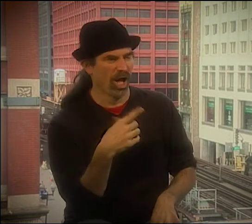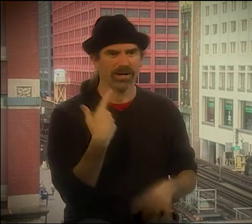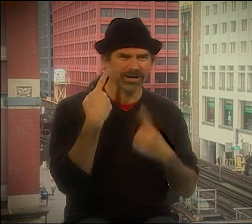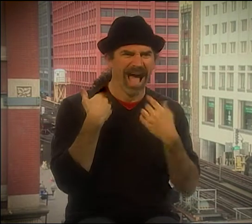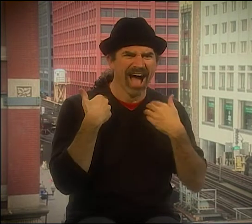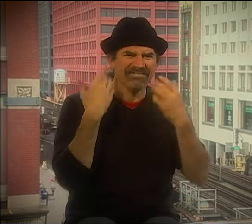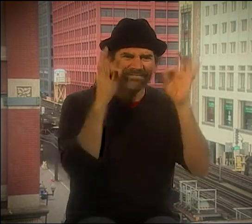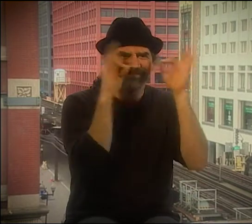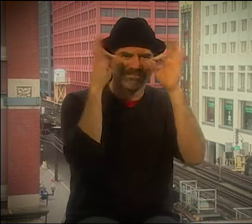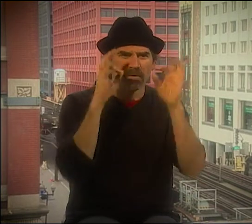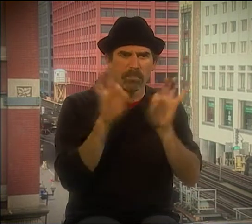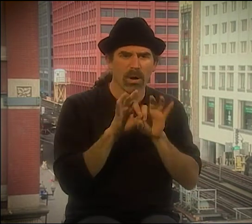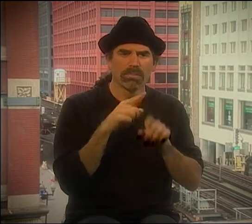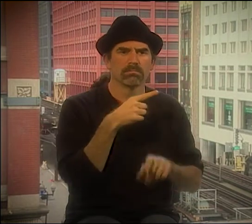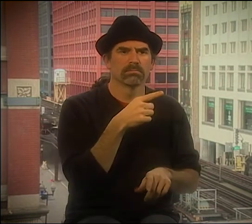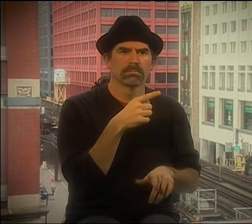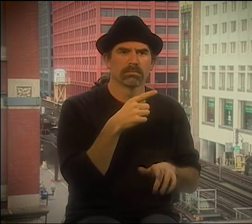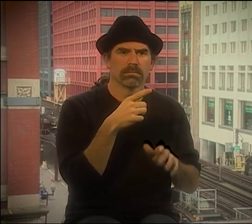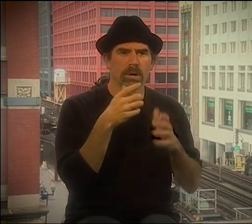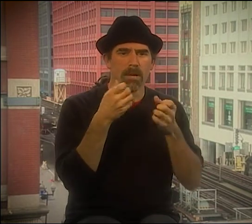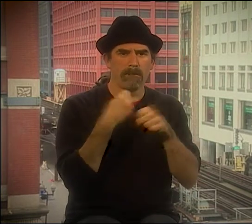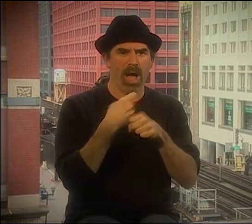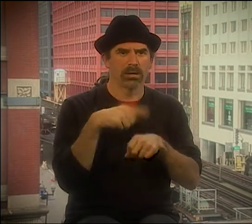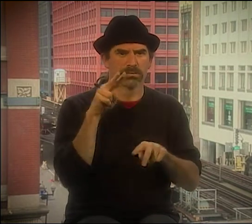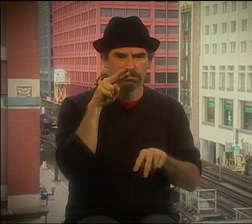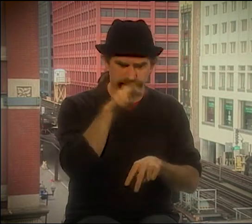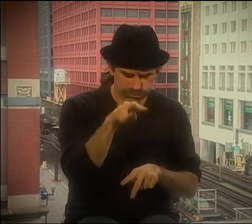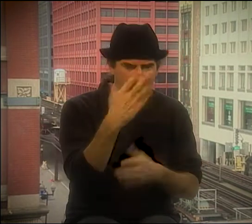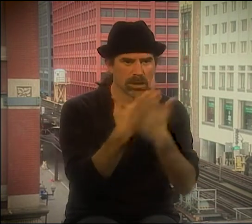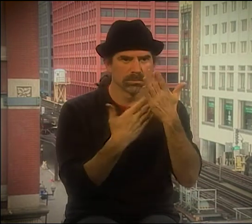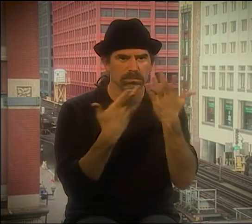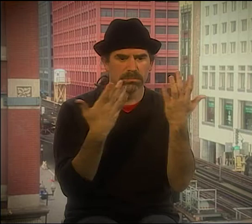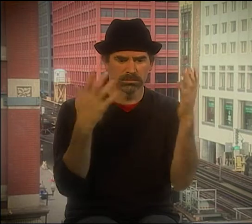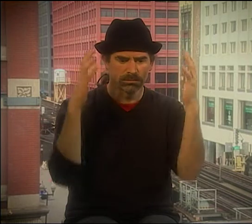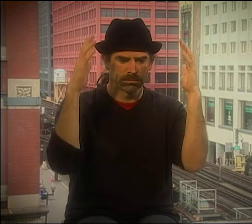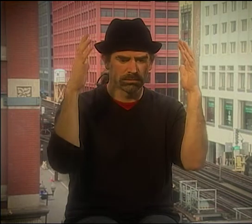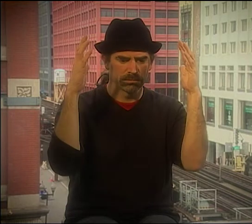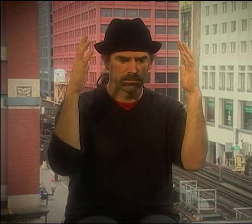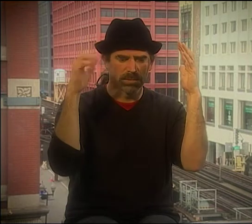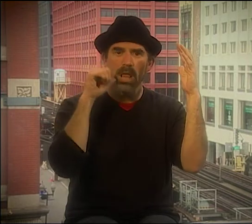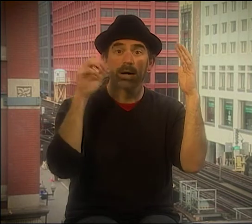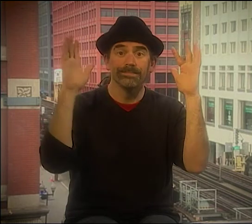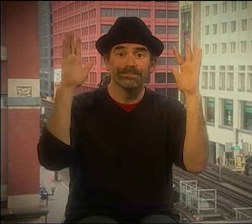IN EVERYDAY LANGUAGE, ASL, IT DEPENDS VERY STRONGLY ON EYES FOR EYE CONTACT,